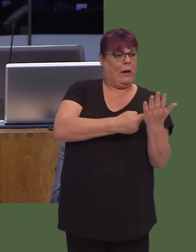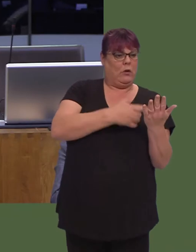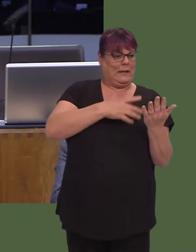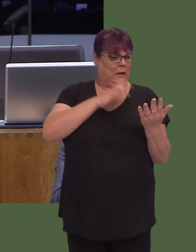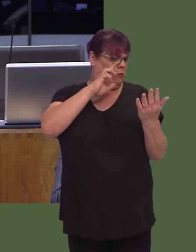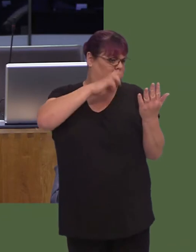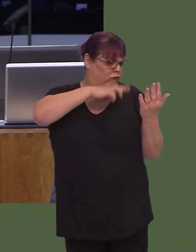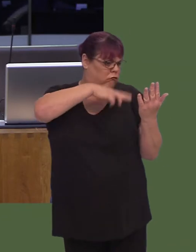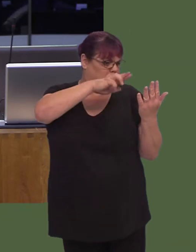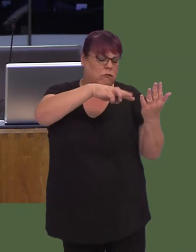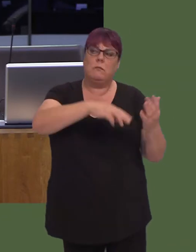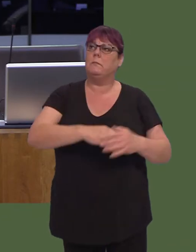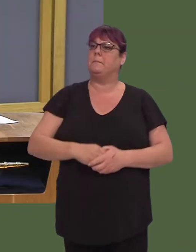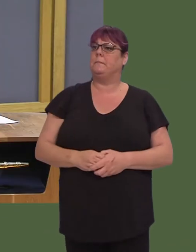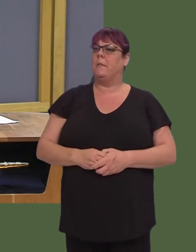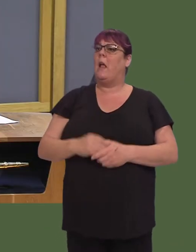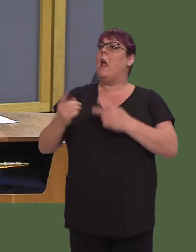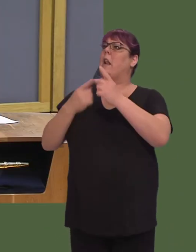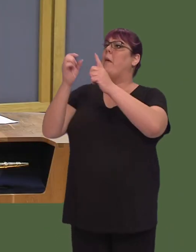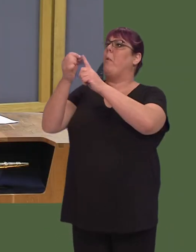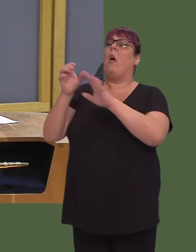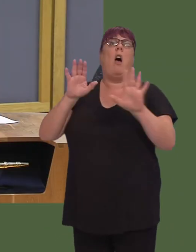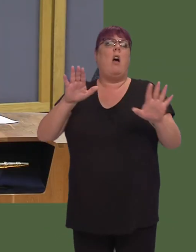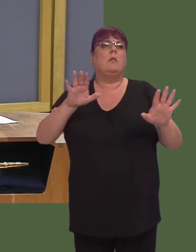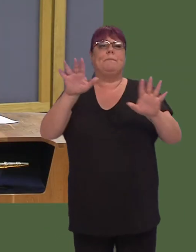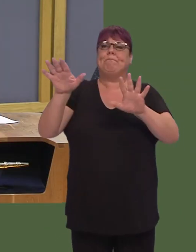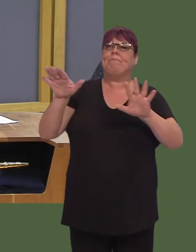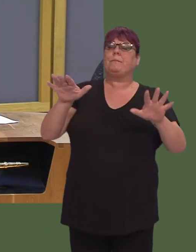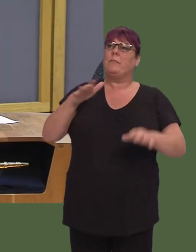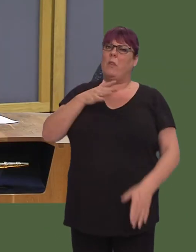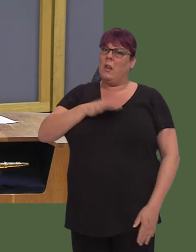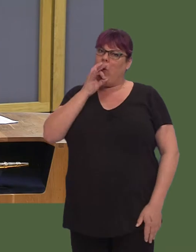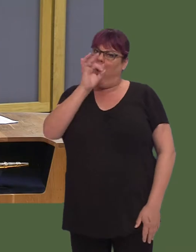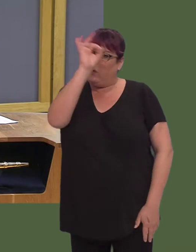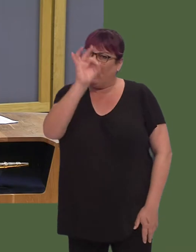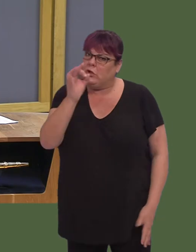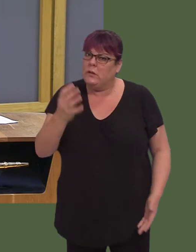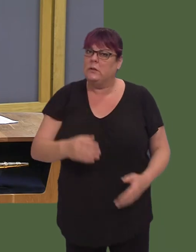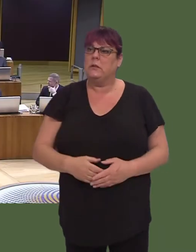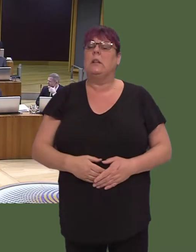But another point I would like to make is thisó[Interruption.] Y Llywydd / The Llywydd: You do need to get to a question. Gareth Bennett AM: I will.